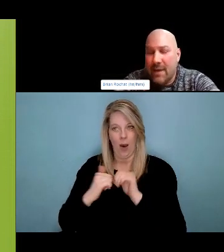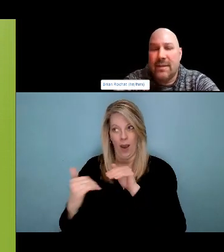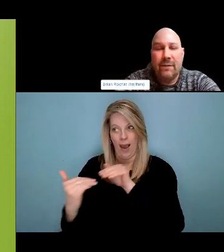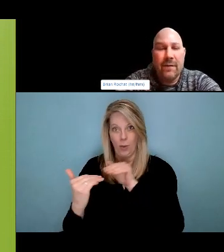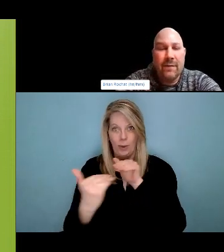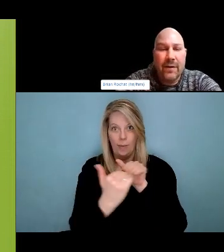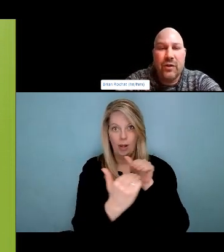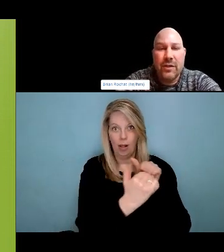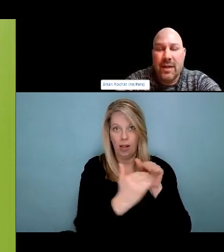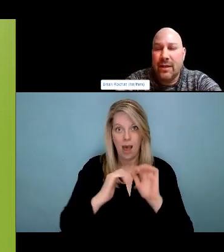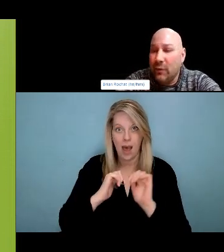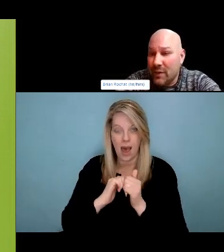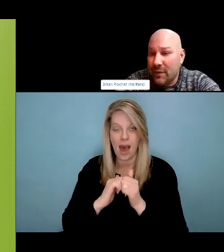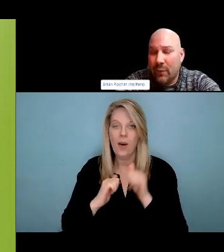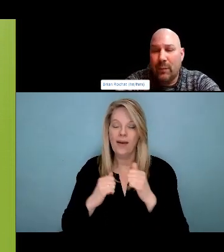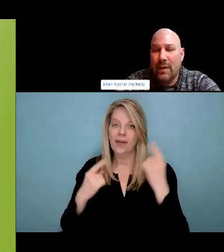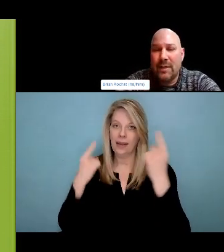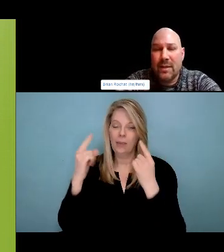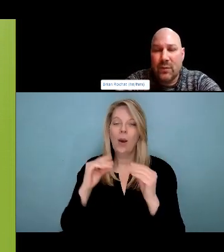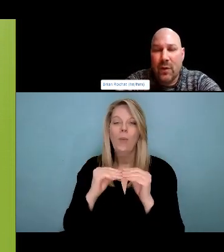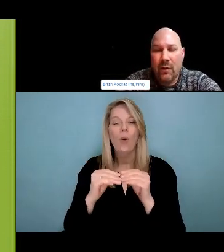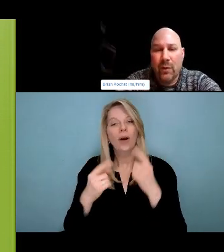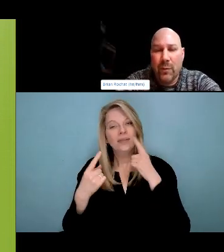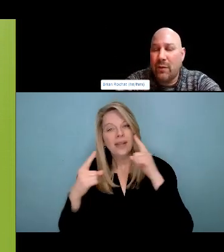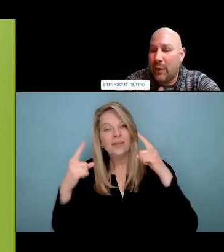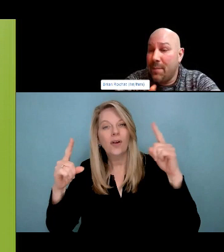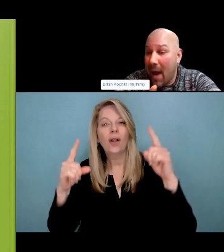that flight. There is the scientific evidence. Granting